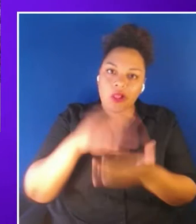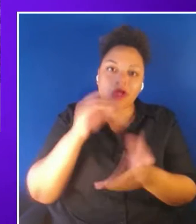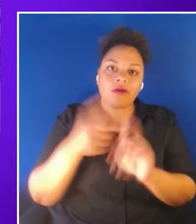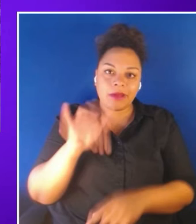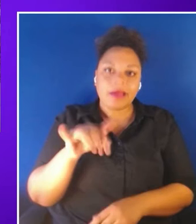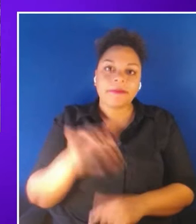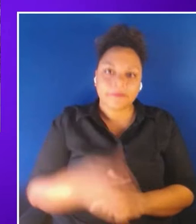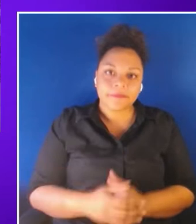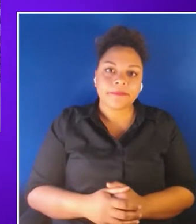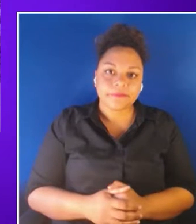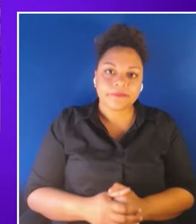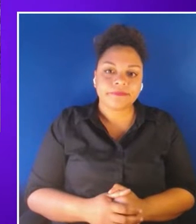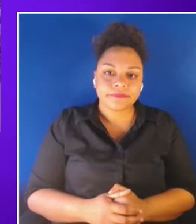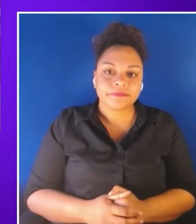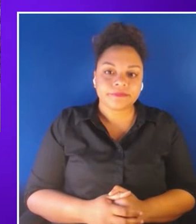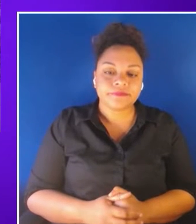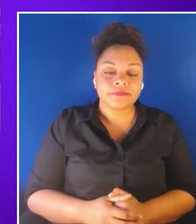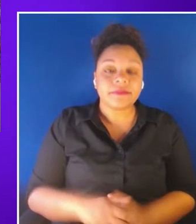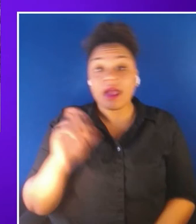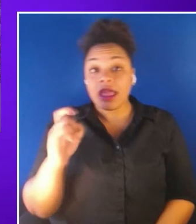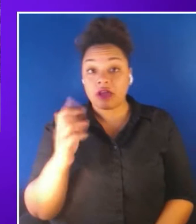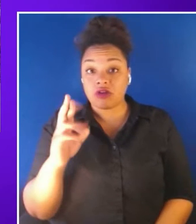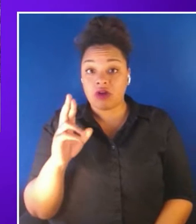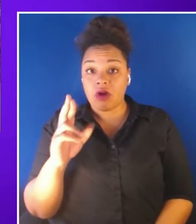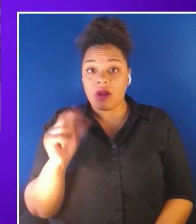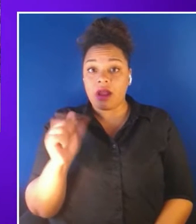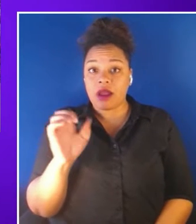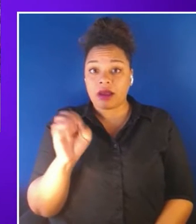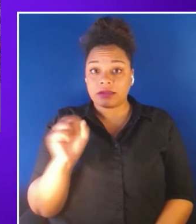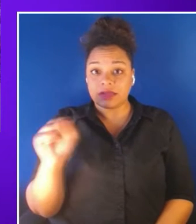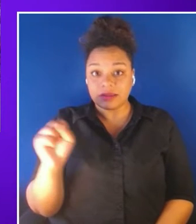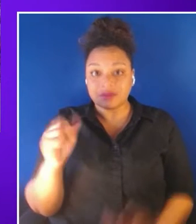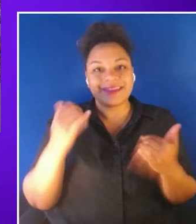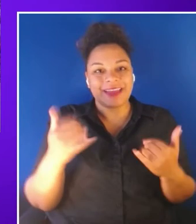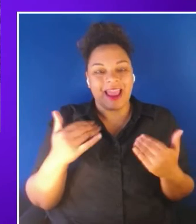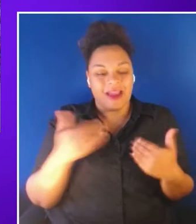with XR access we have a chance to apply these lessons and get this right from the beginning